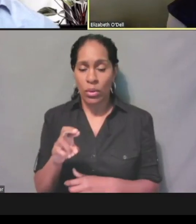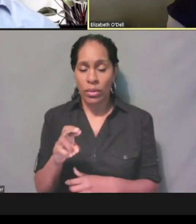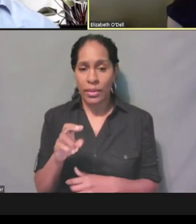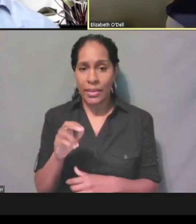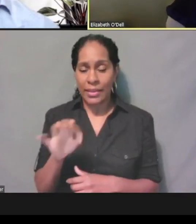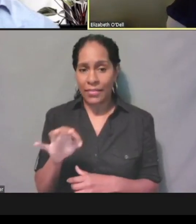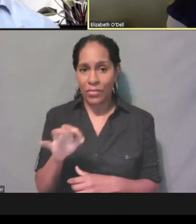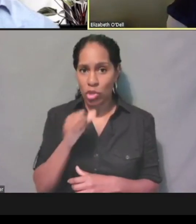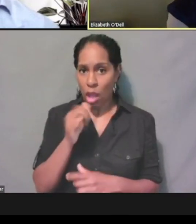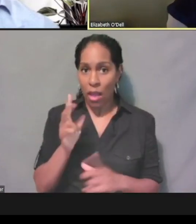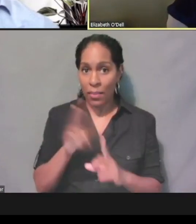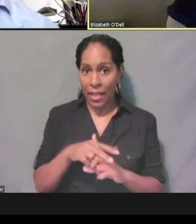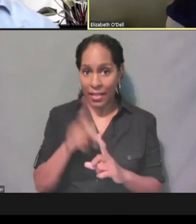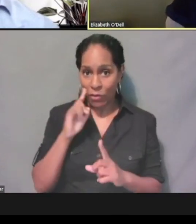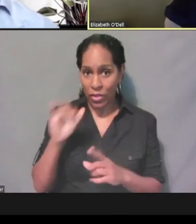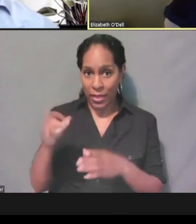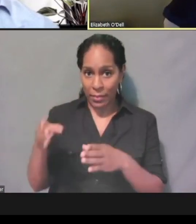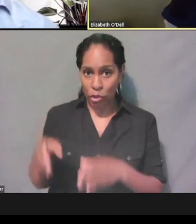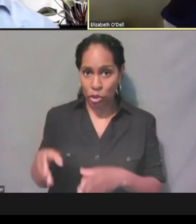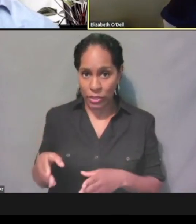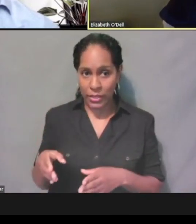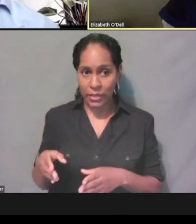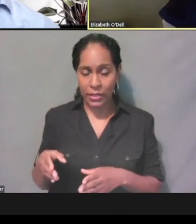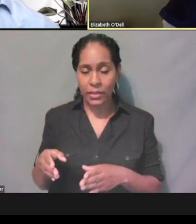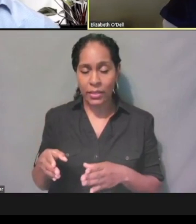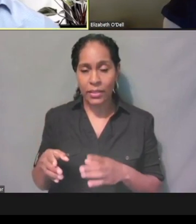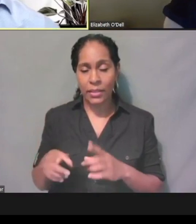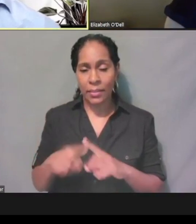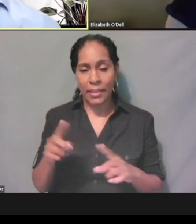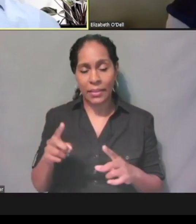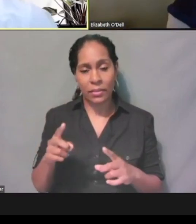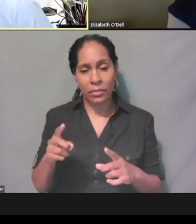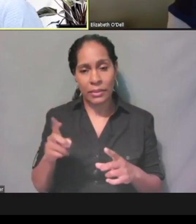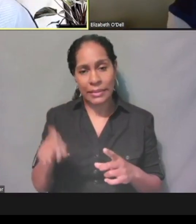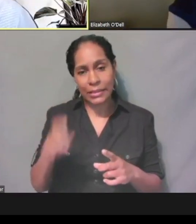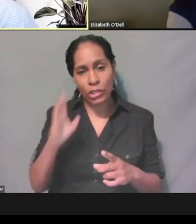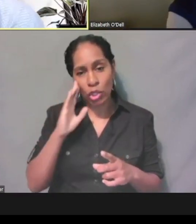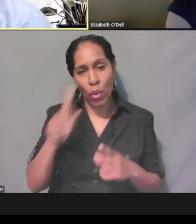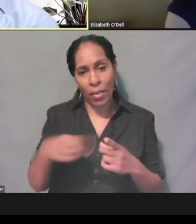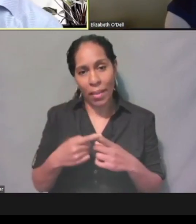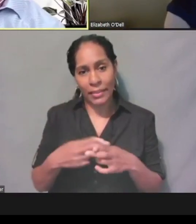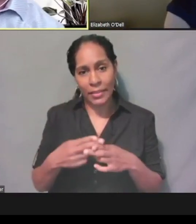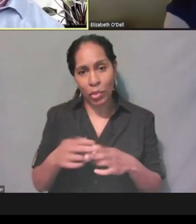that of their temporary absence. And just additionally on that page